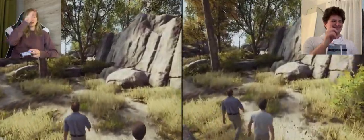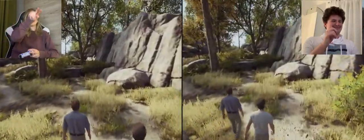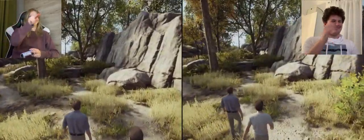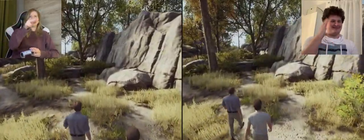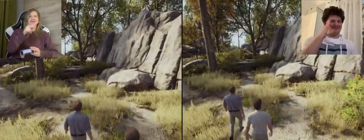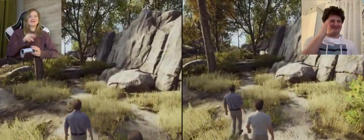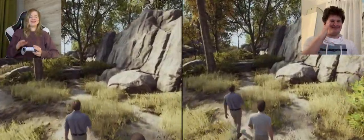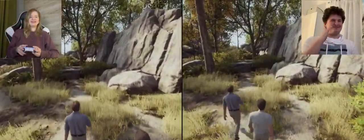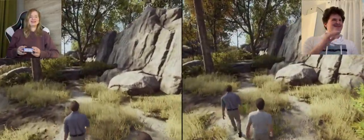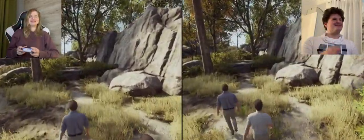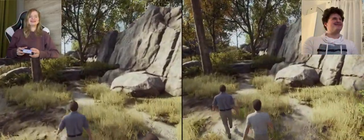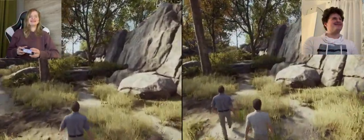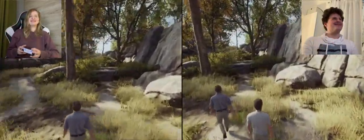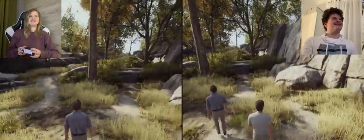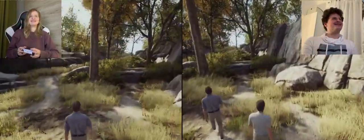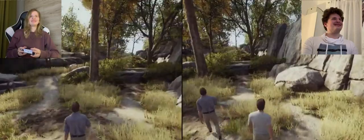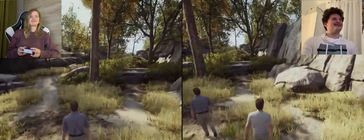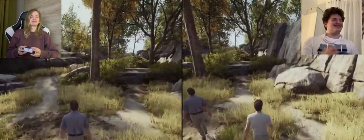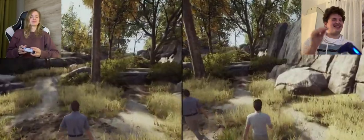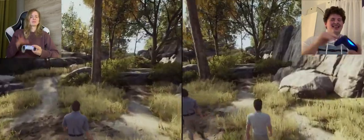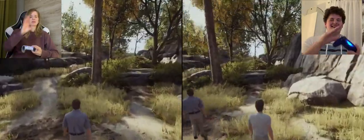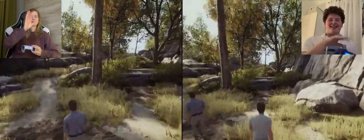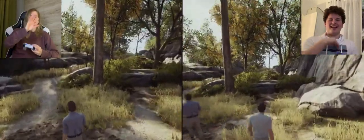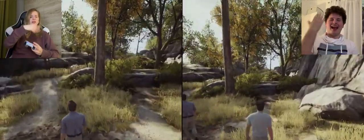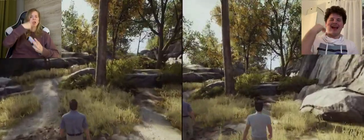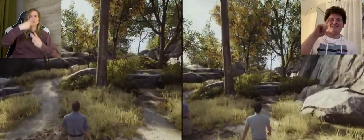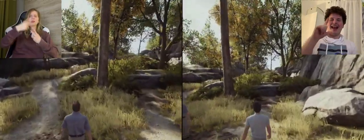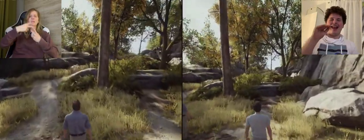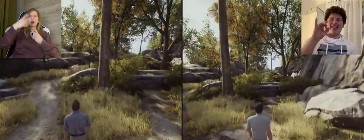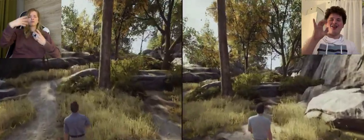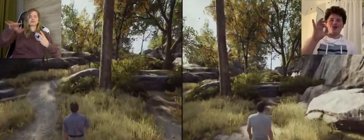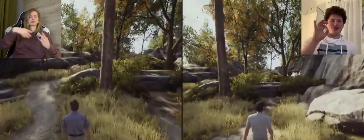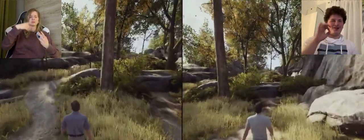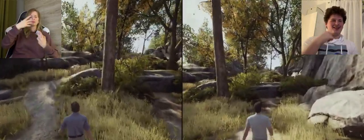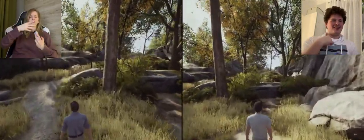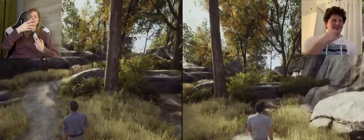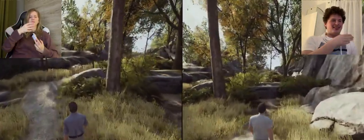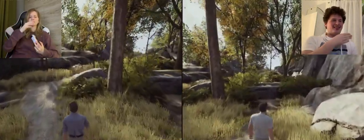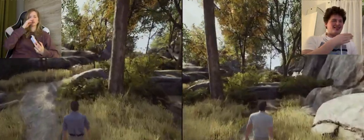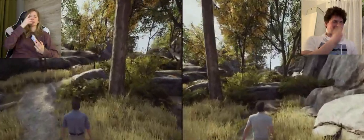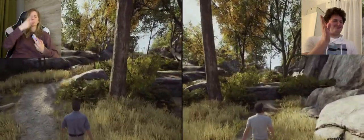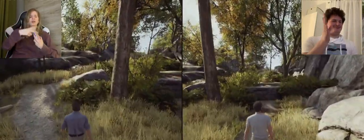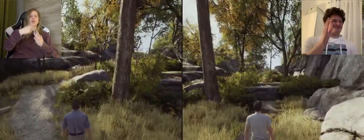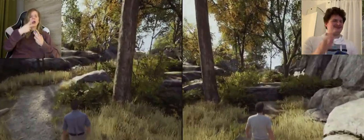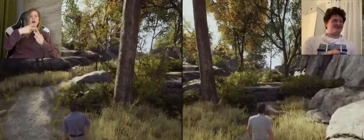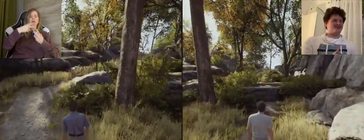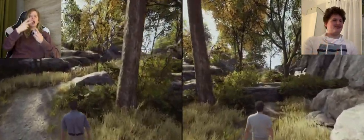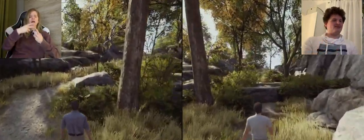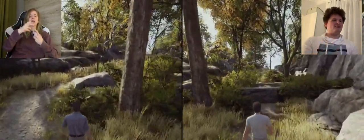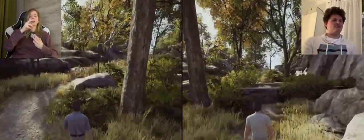K: He fouls me that I keep looking at your screen A: because in childhood we played "Lego" I was always on the left and she was on the right, so